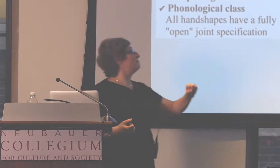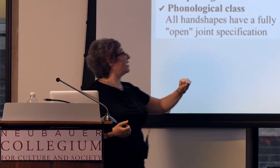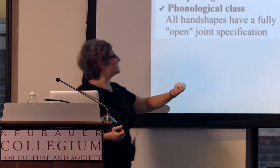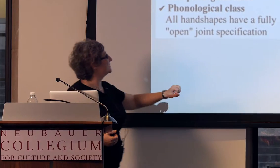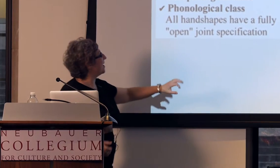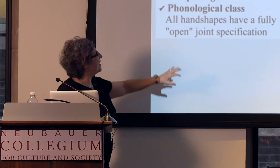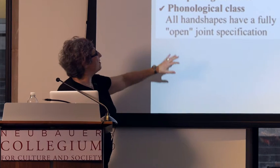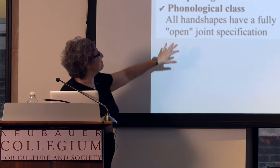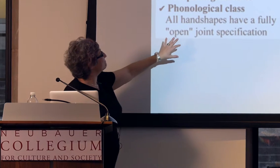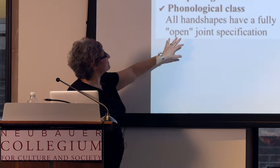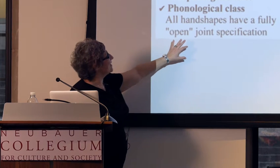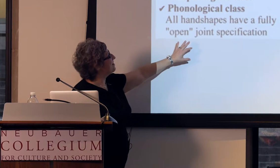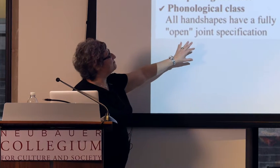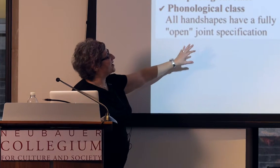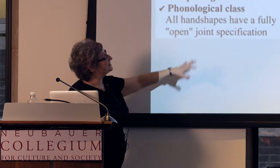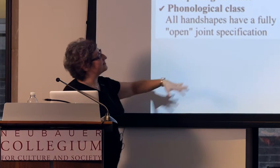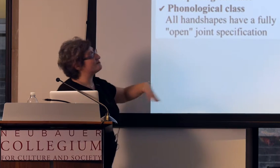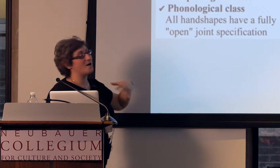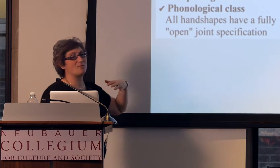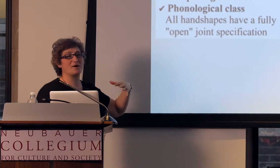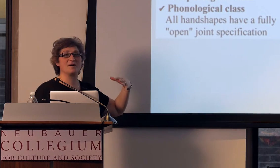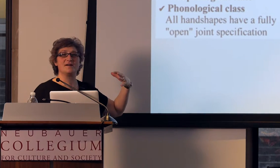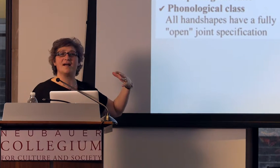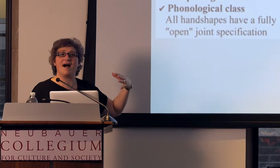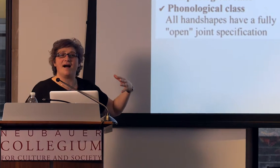but basically what our definition here,